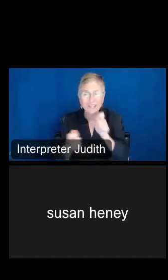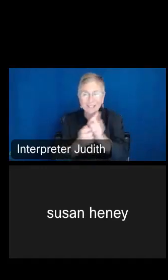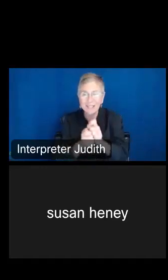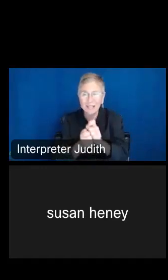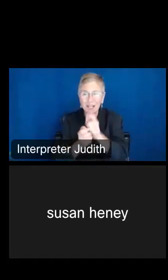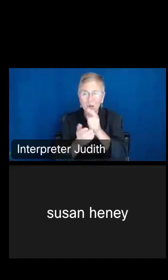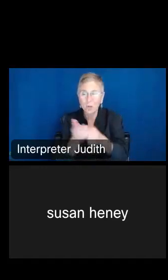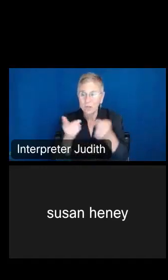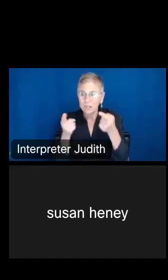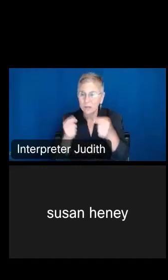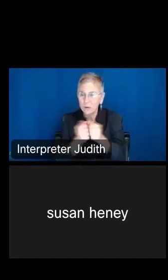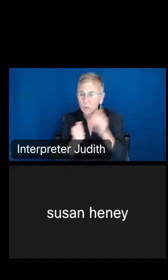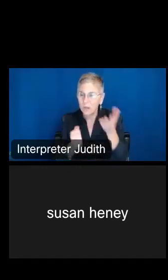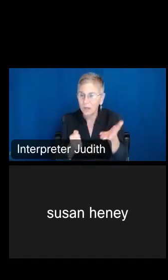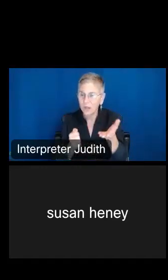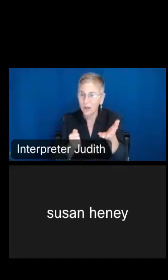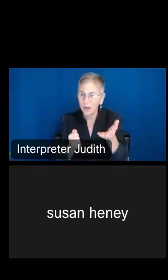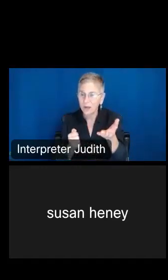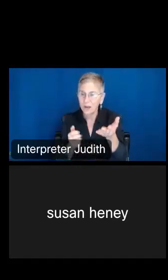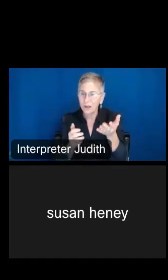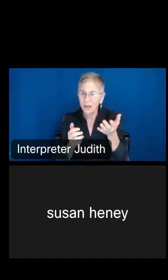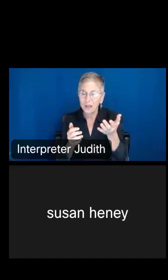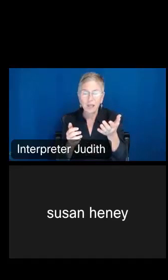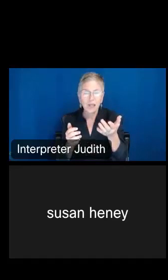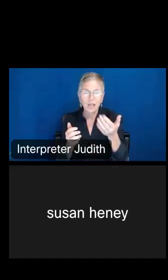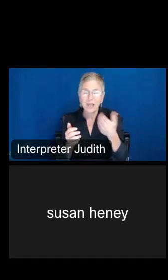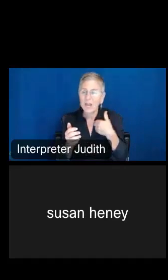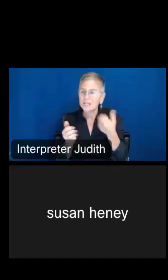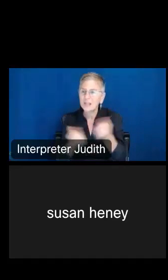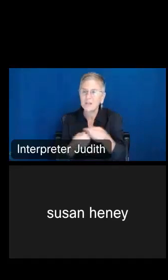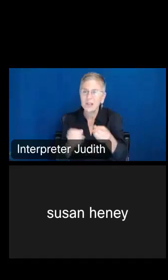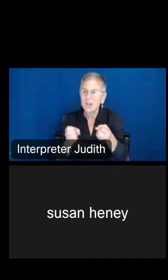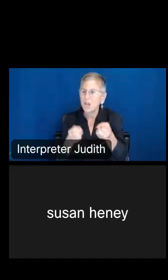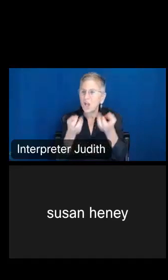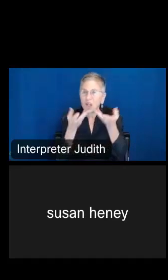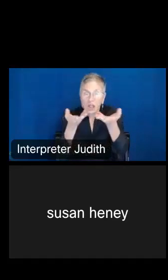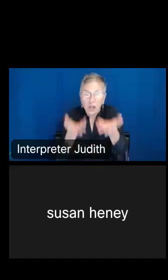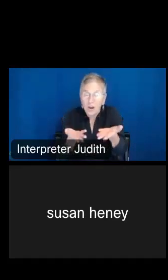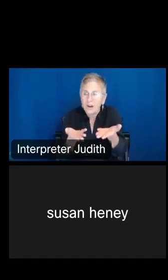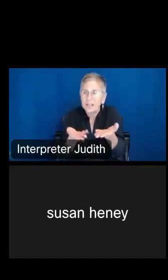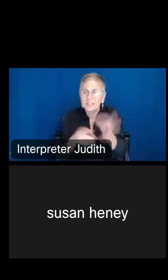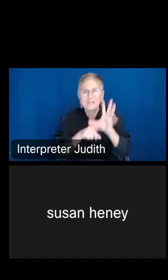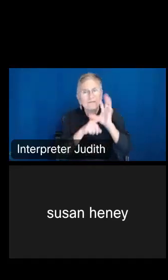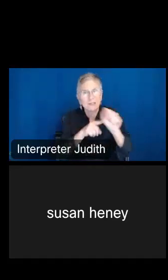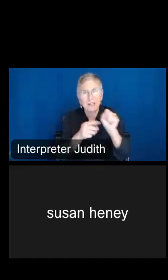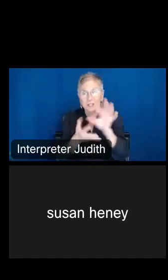It has all those filters loaded in. It's just -- it's a fantastic option. So then, once